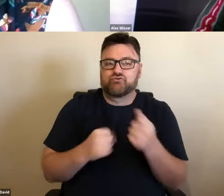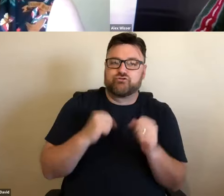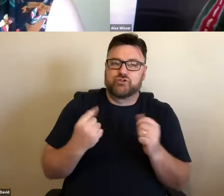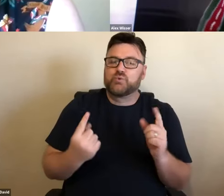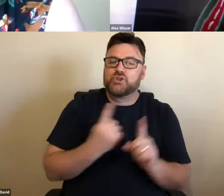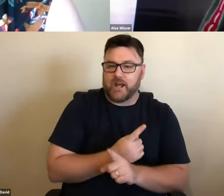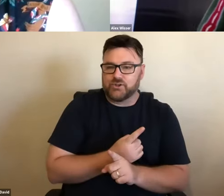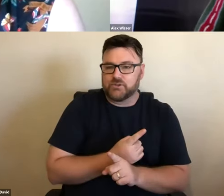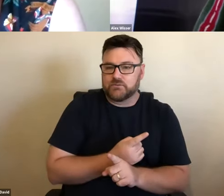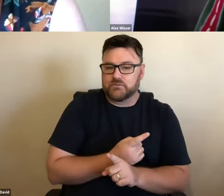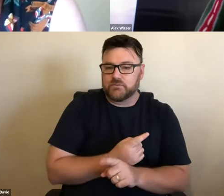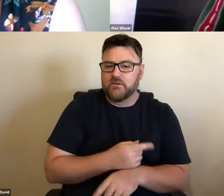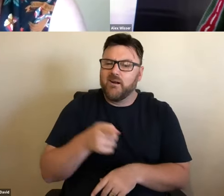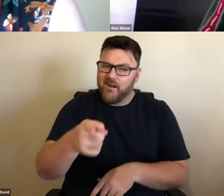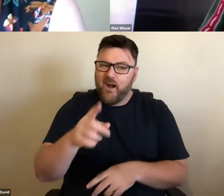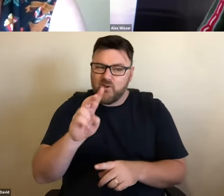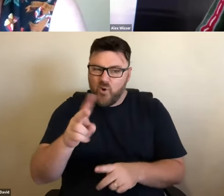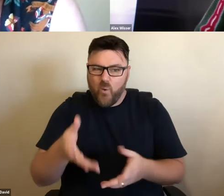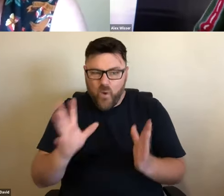You seem willing to jump into those challenges and